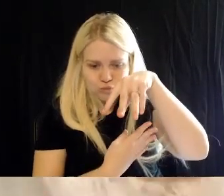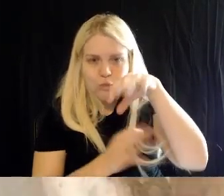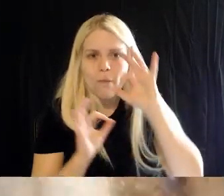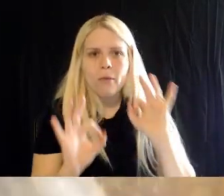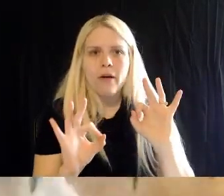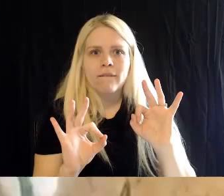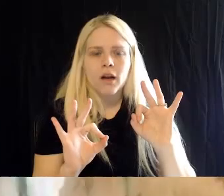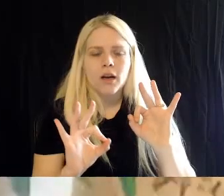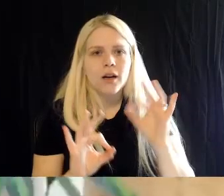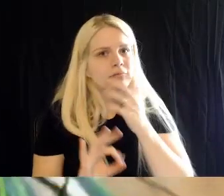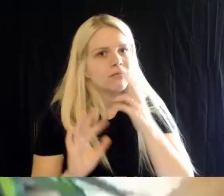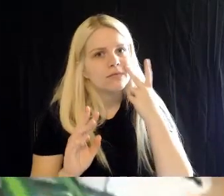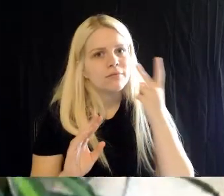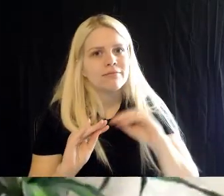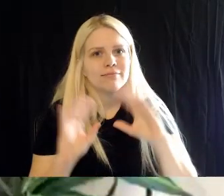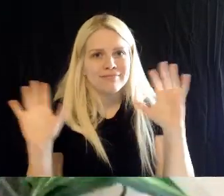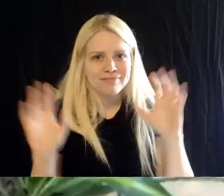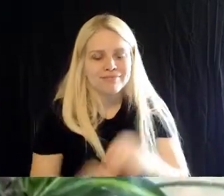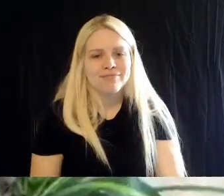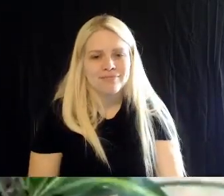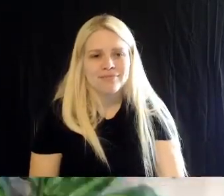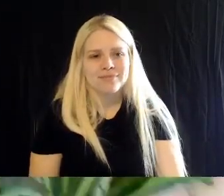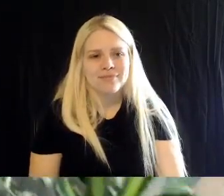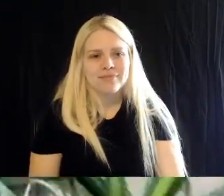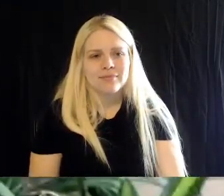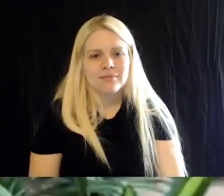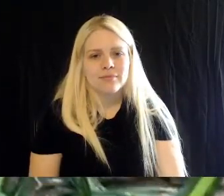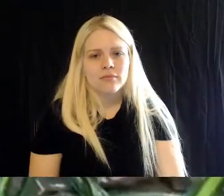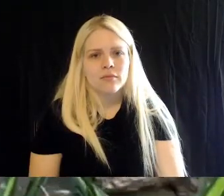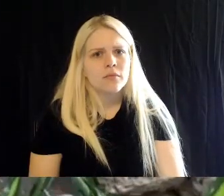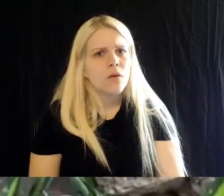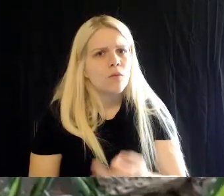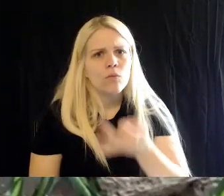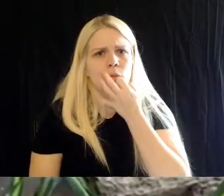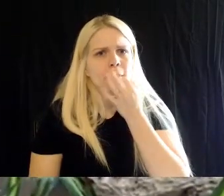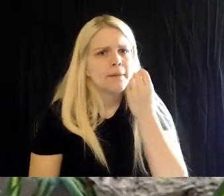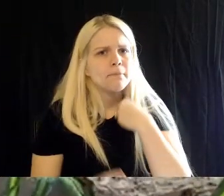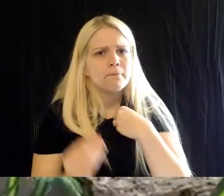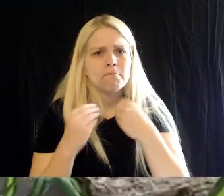Britt: So you can tell, these guys are eating real well. Starting the first day, they started eating whatever